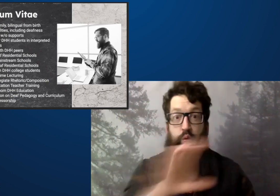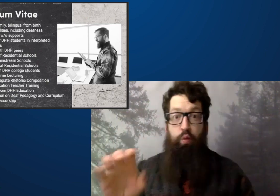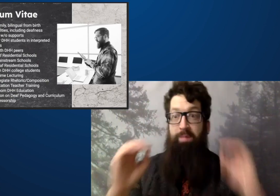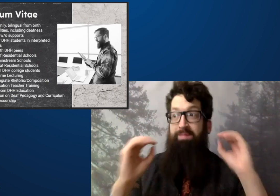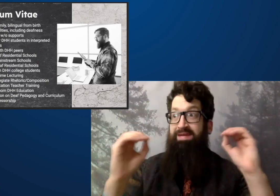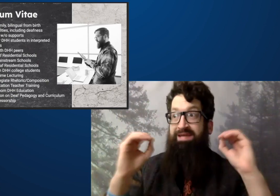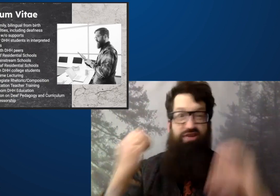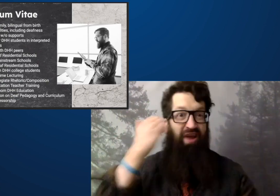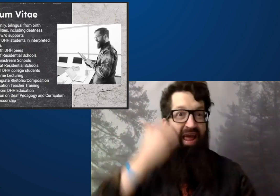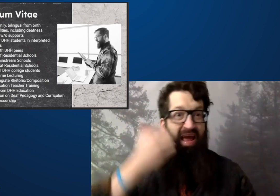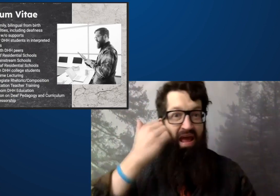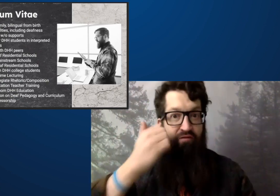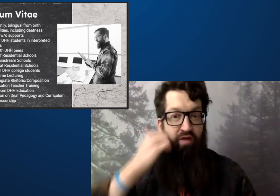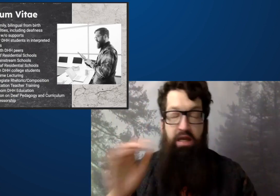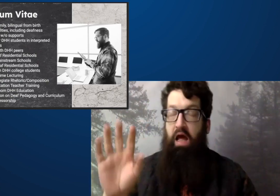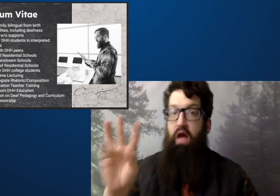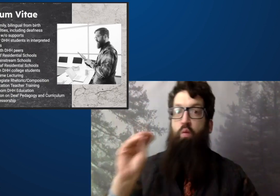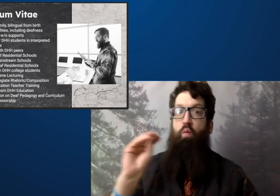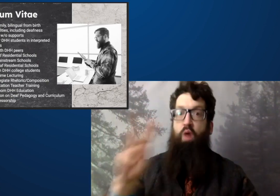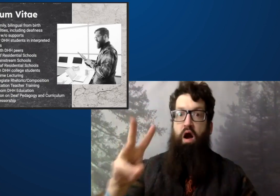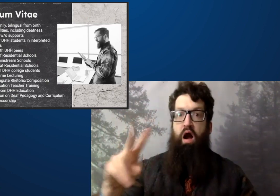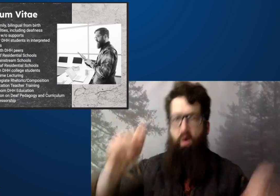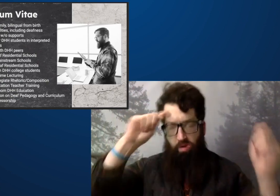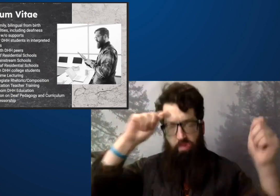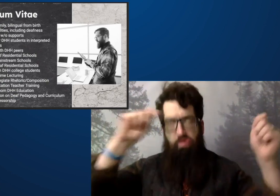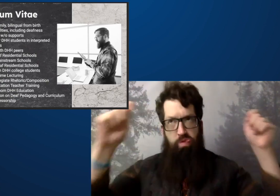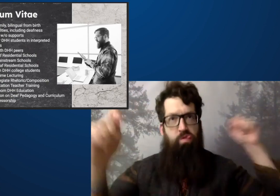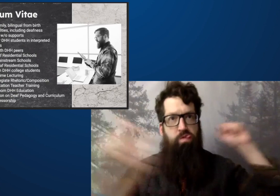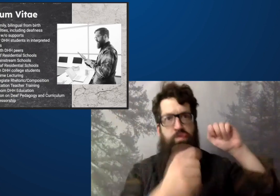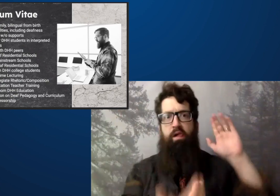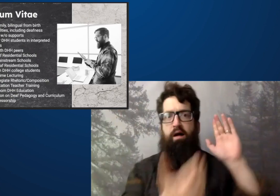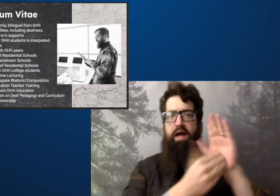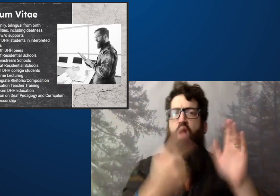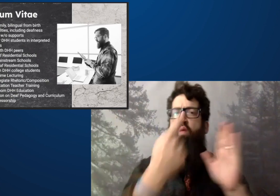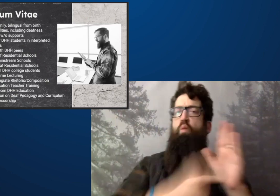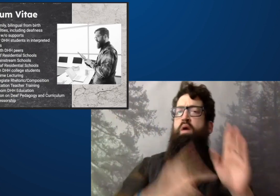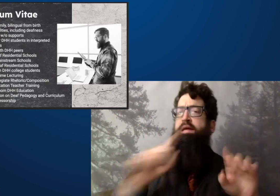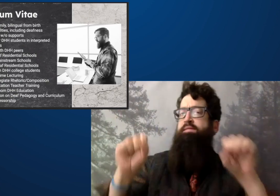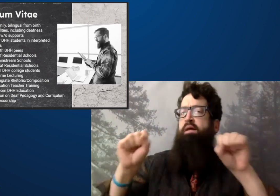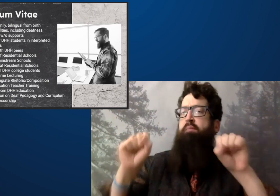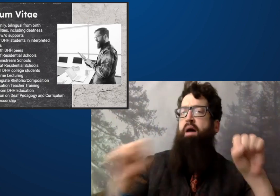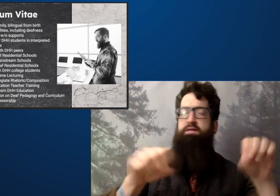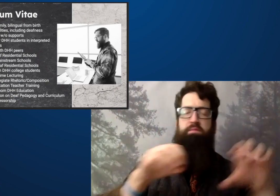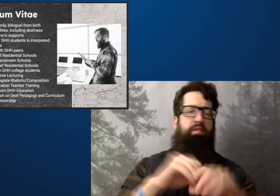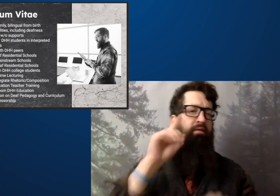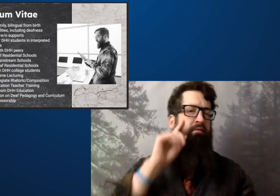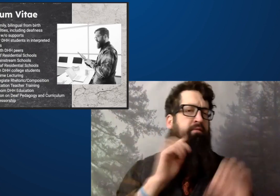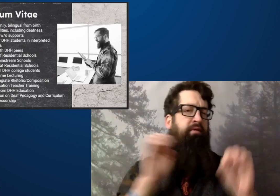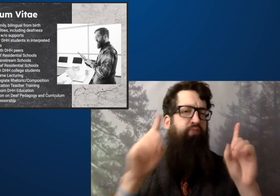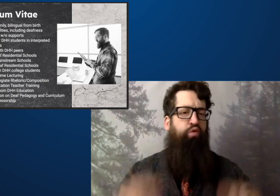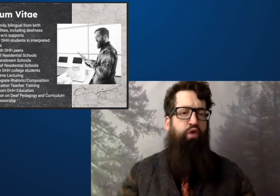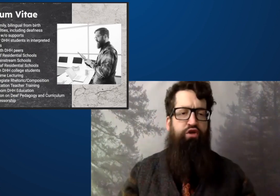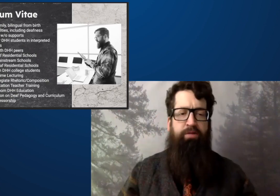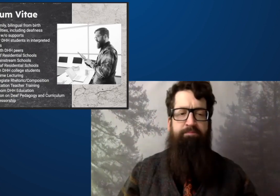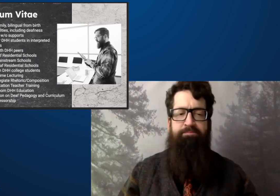the coveted pandemic had a huge impact on education, and things changed once again.